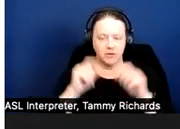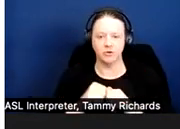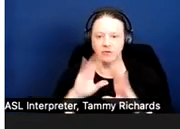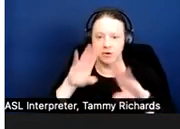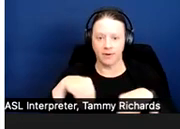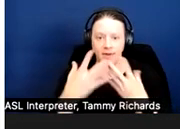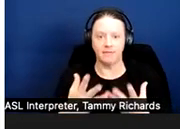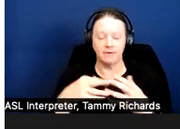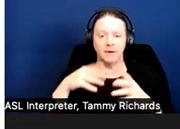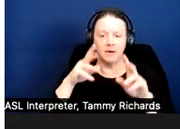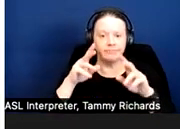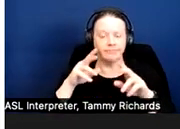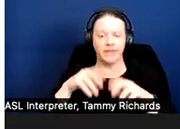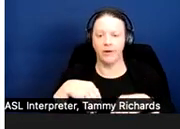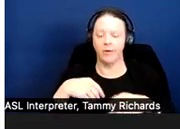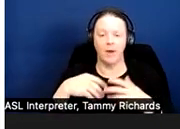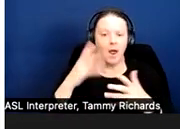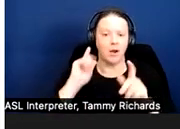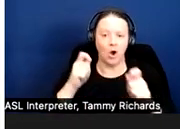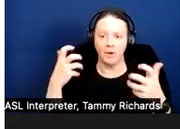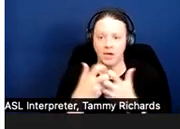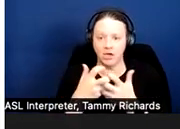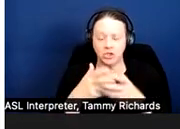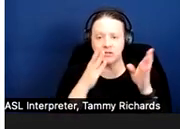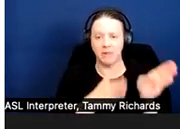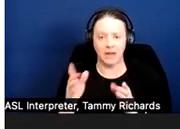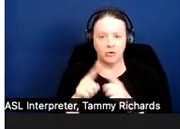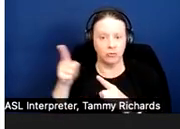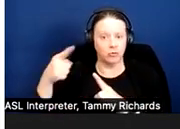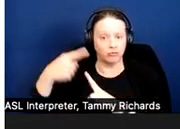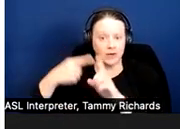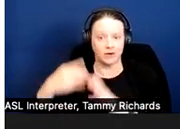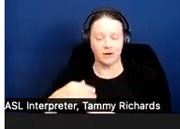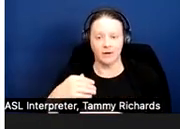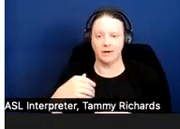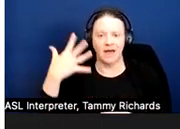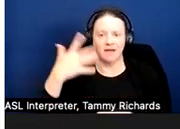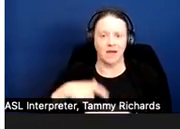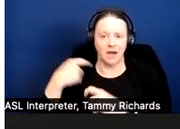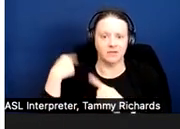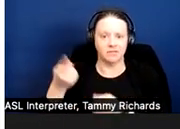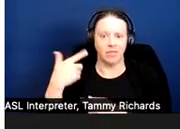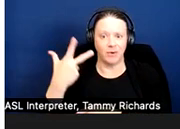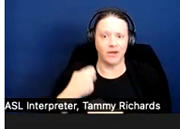five times over the last three years and the conditions just reoccur or they discontinue